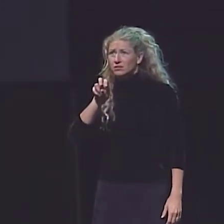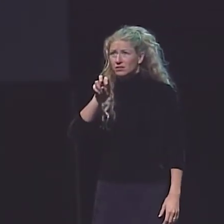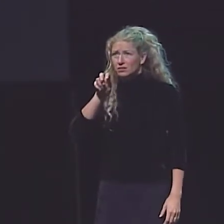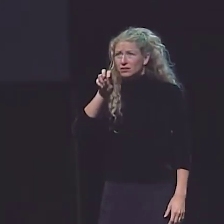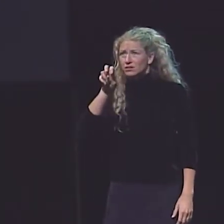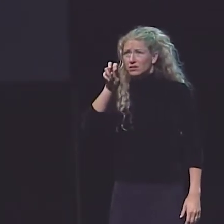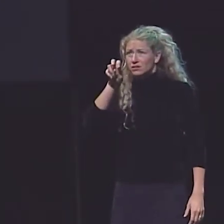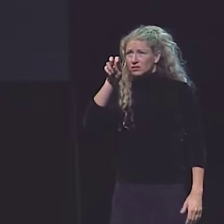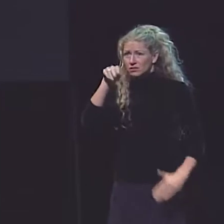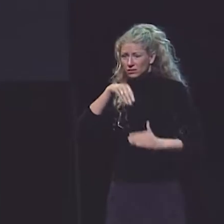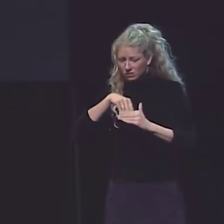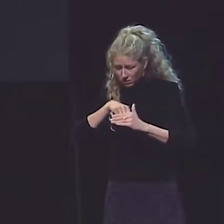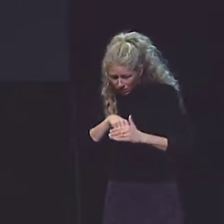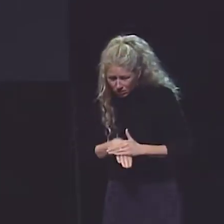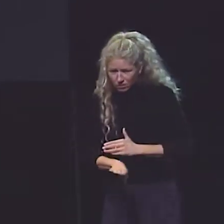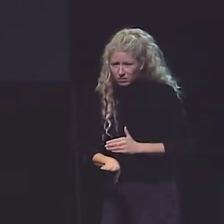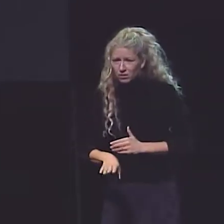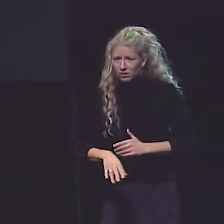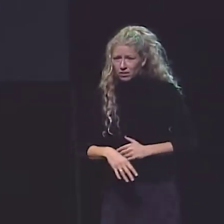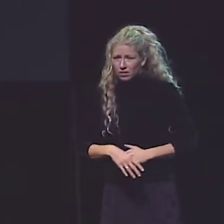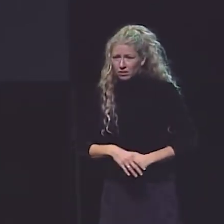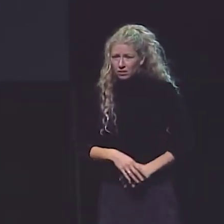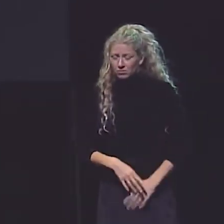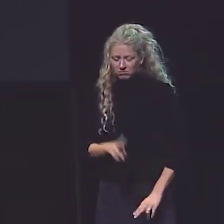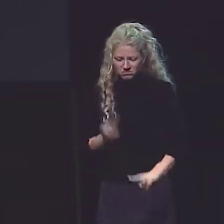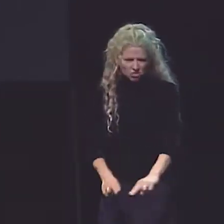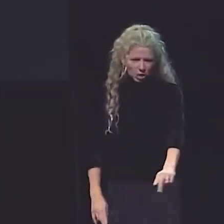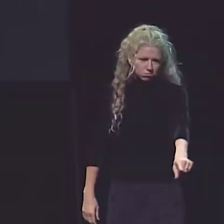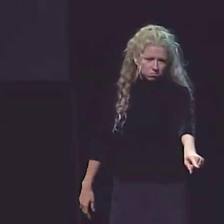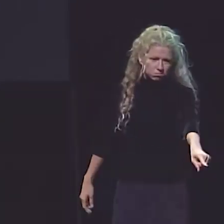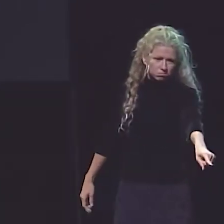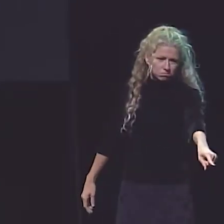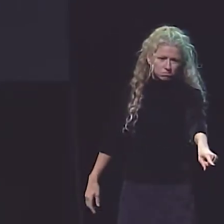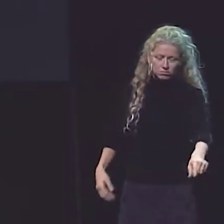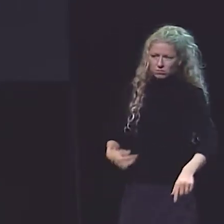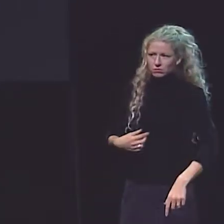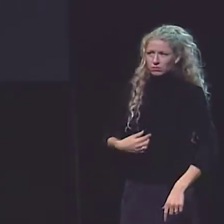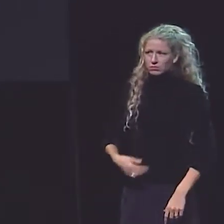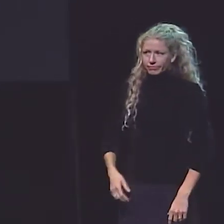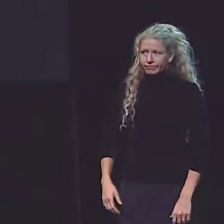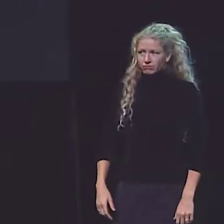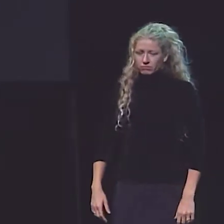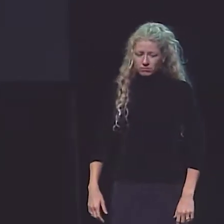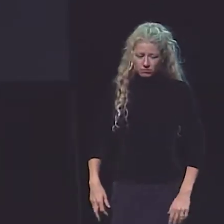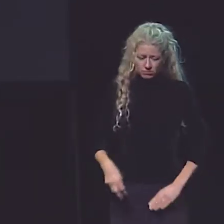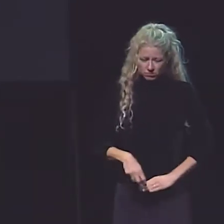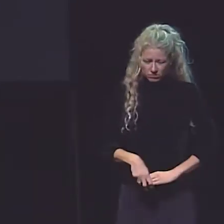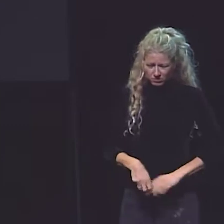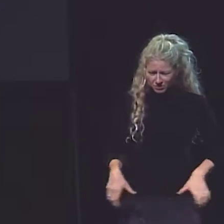THAT ALARM WAS STILL GOING. UP, UP, UP THE STAIRCASE WE WENT TILL WE CAME INTO HIS OFFICE. "SIT DOWN," HE SAID.